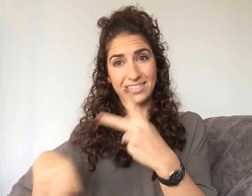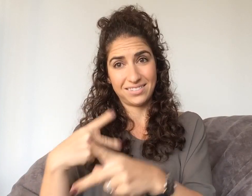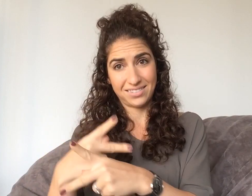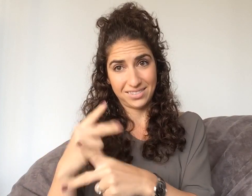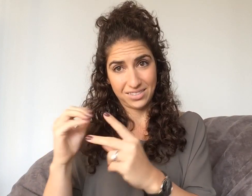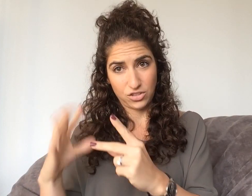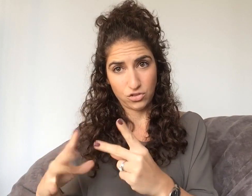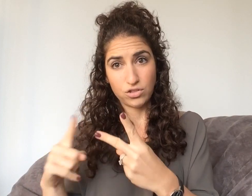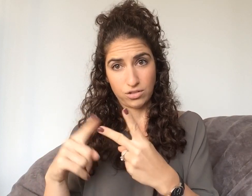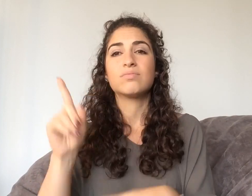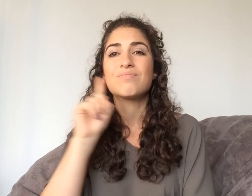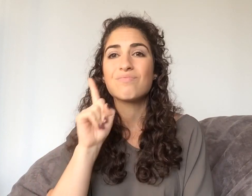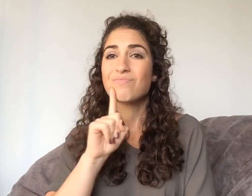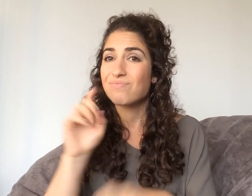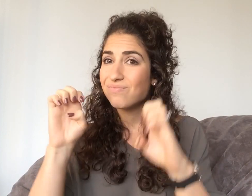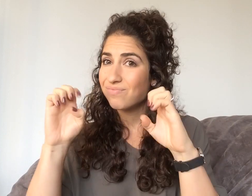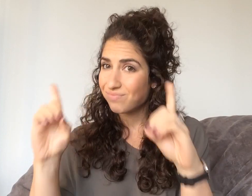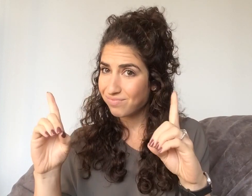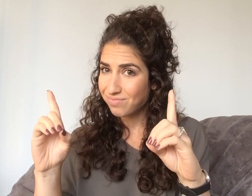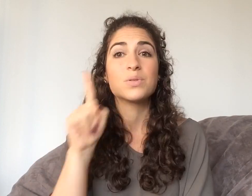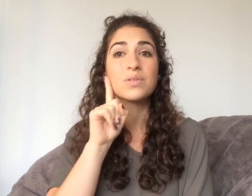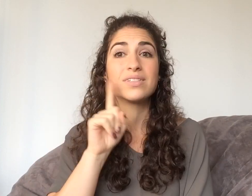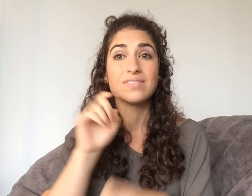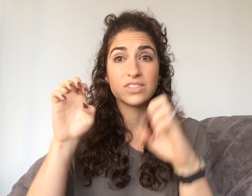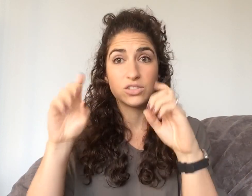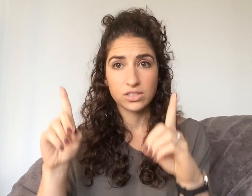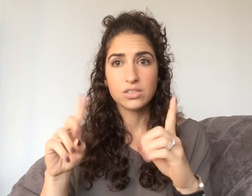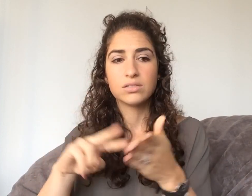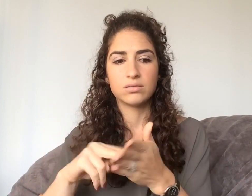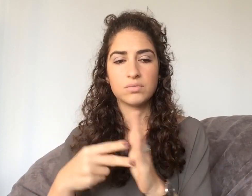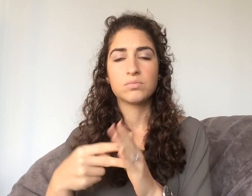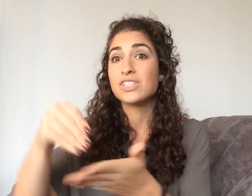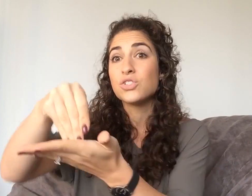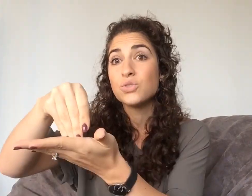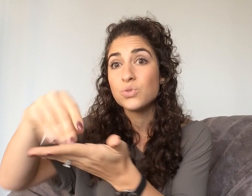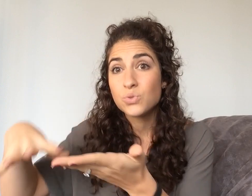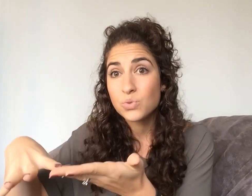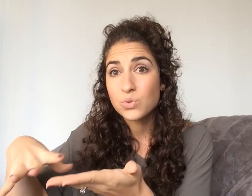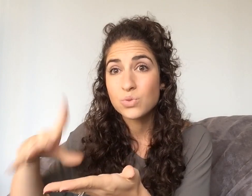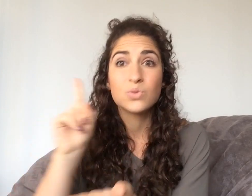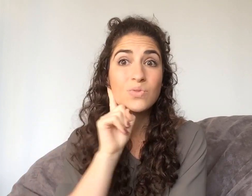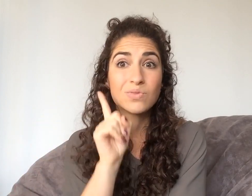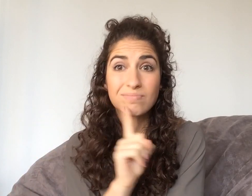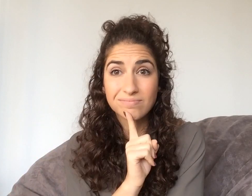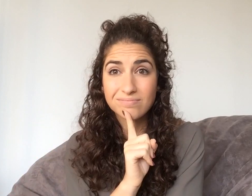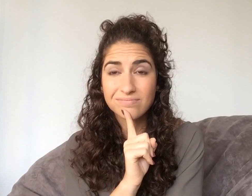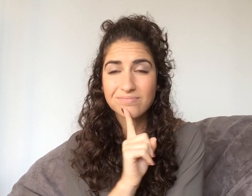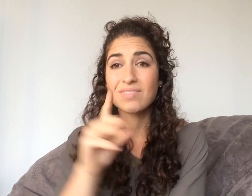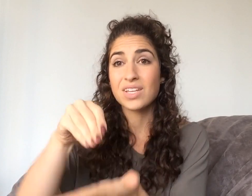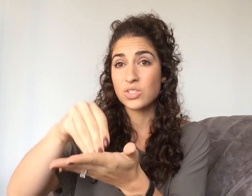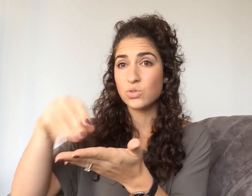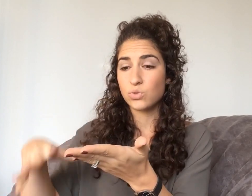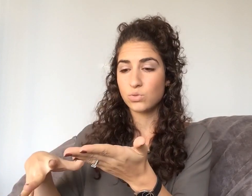The second kind of teacher is about Deaf education. Deaf education means that the students are deaf.